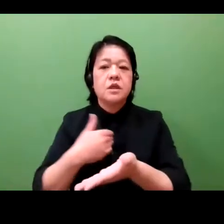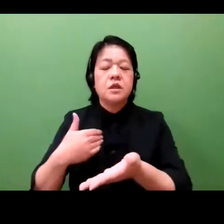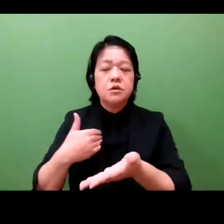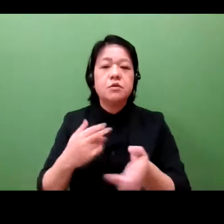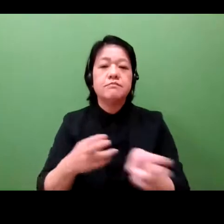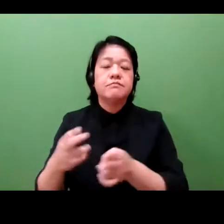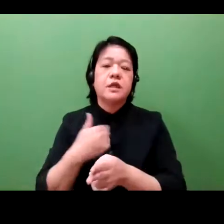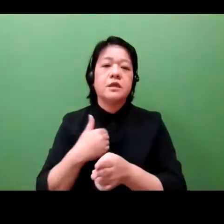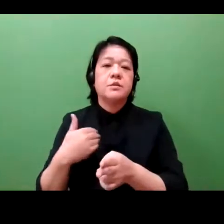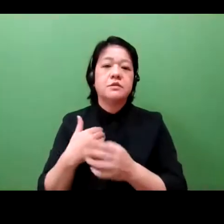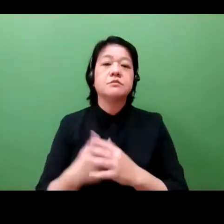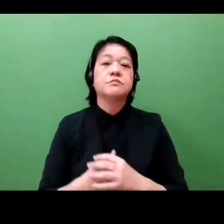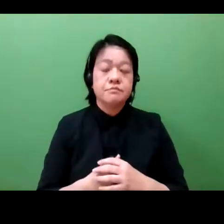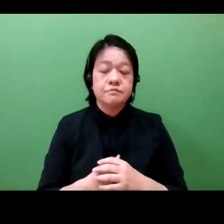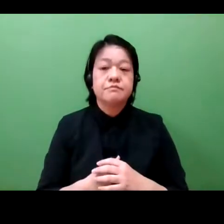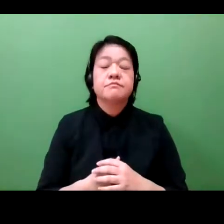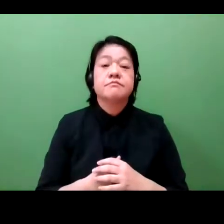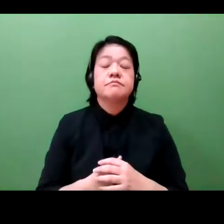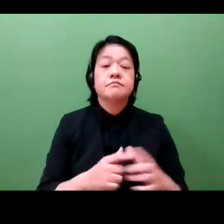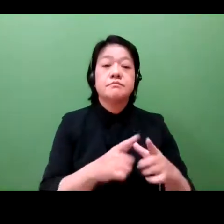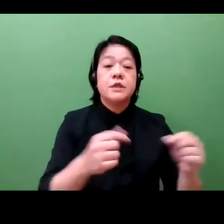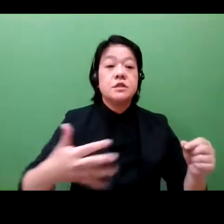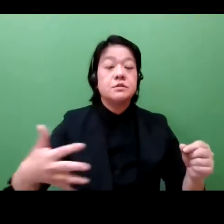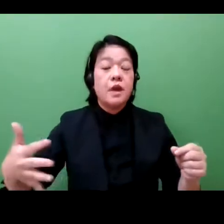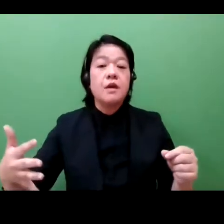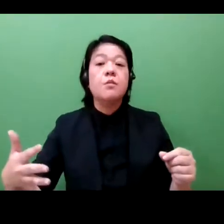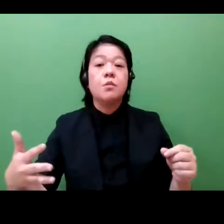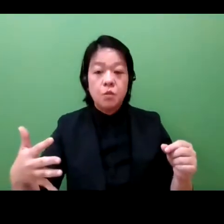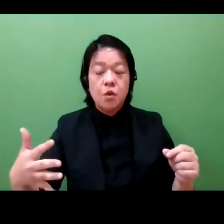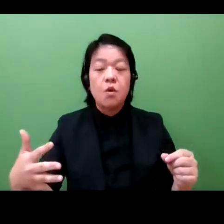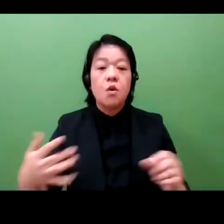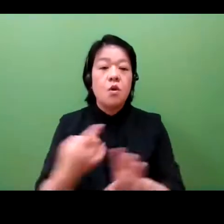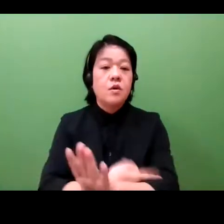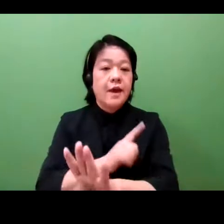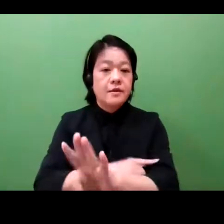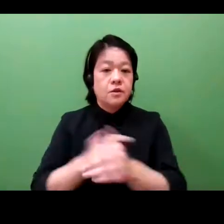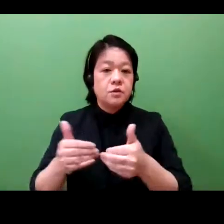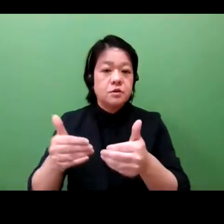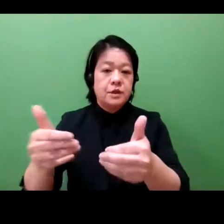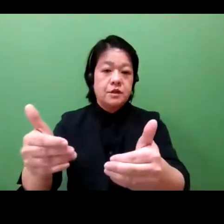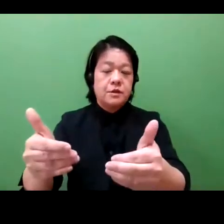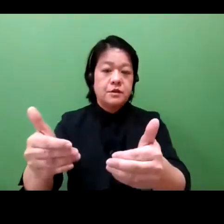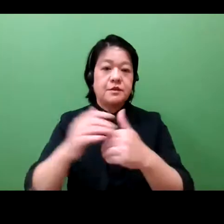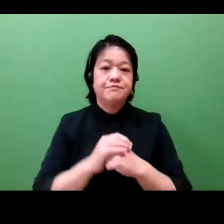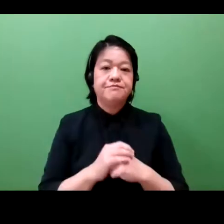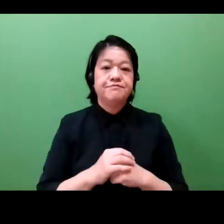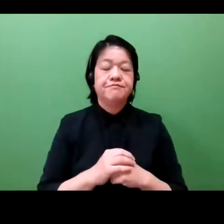of promoting intellectual property rights by ensuring the creators can use the global system of IPR